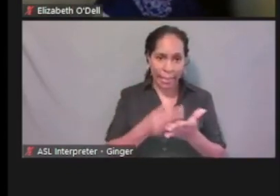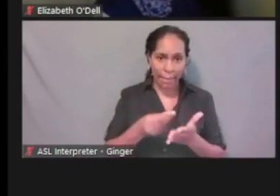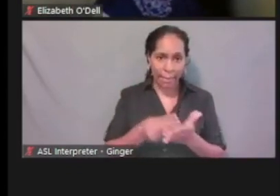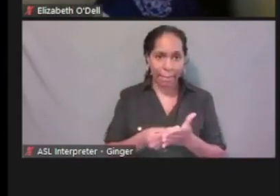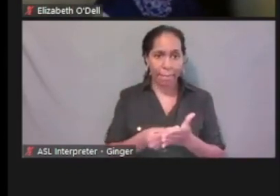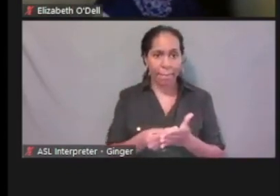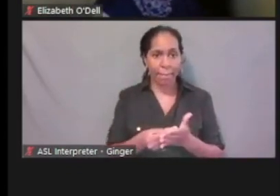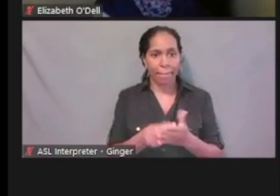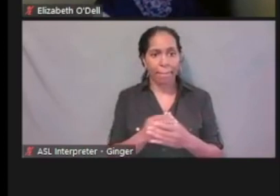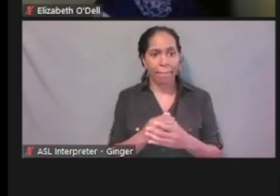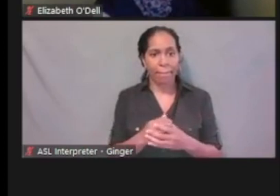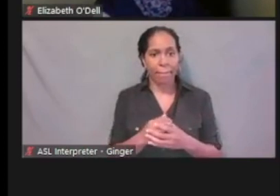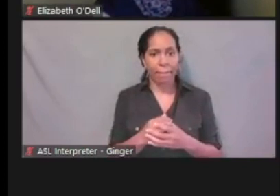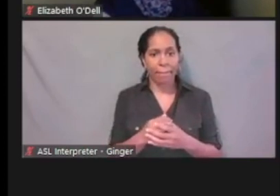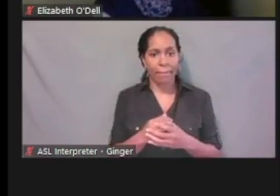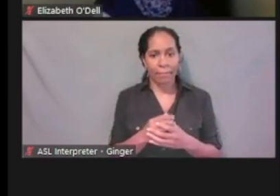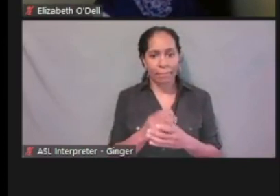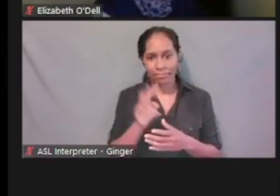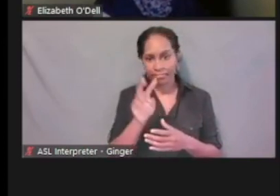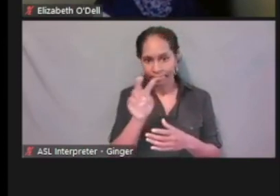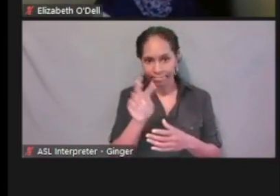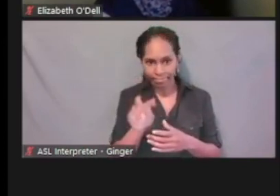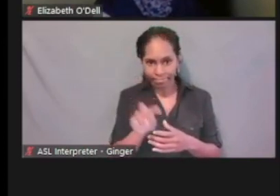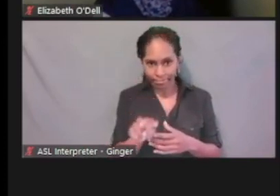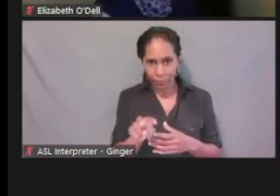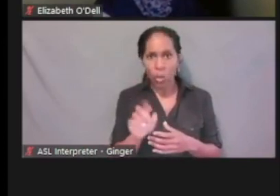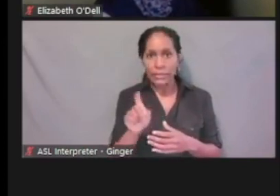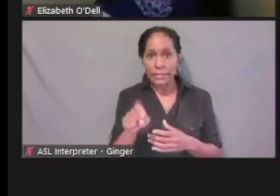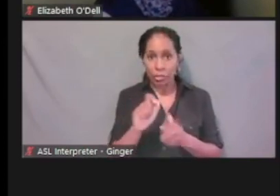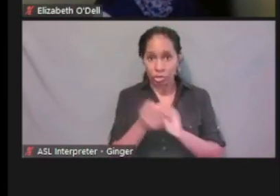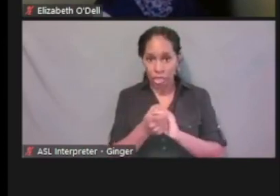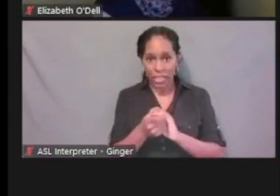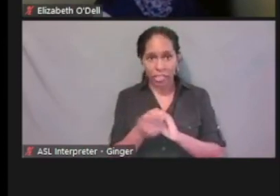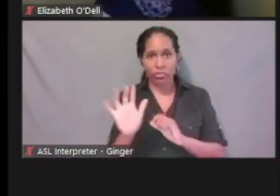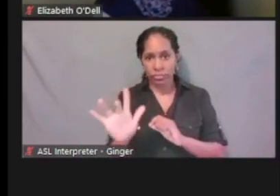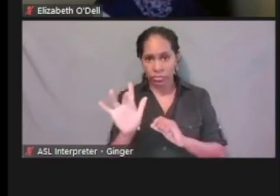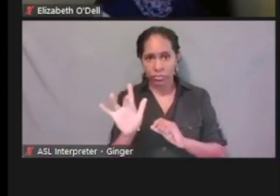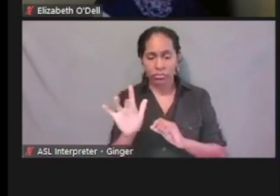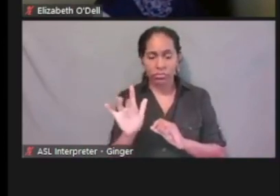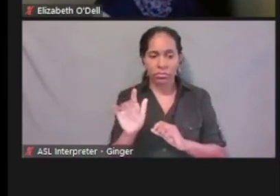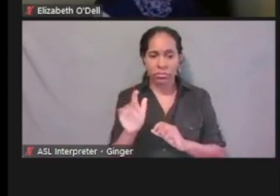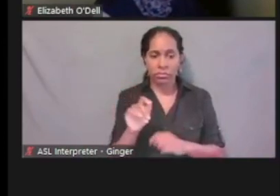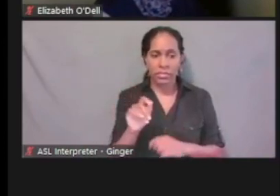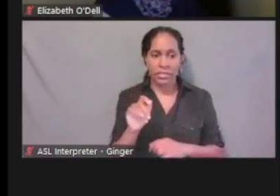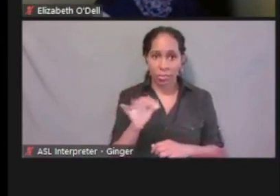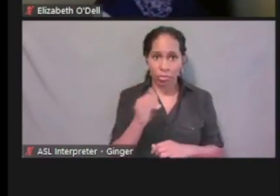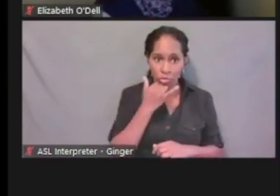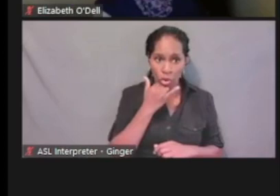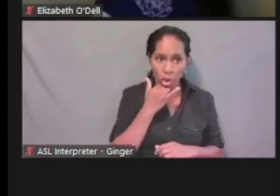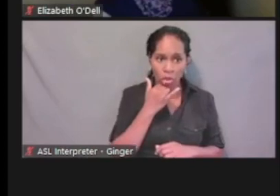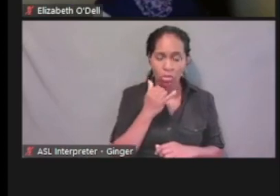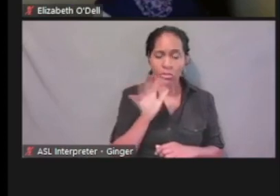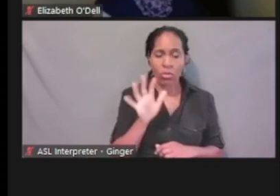Again, we can come here and we can make a change. If that was wrong and I need to change it to $2,600,